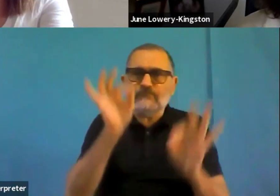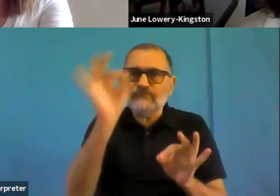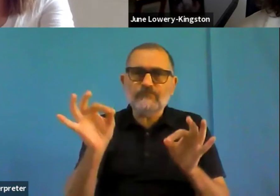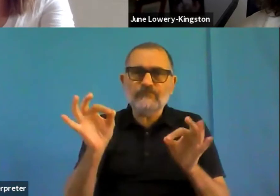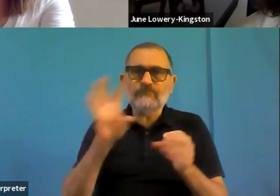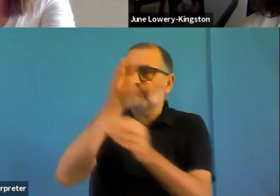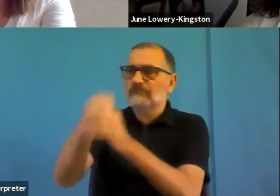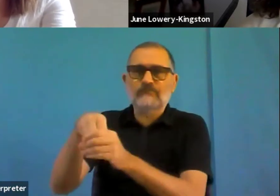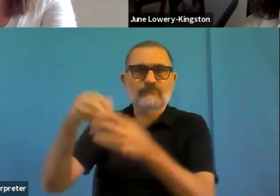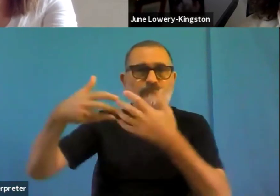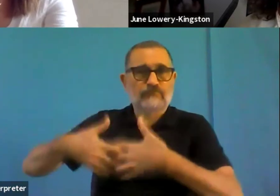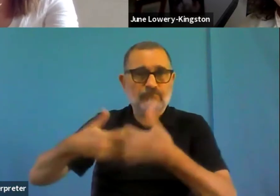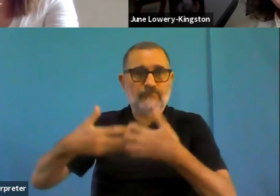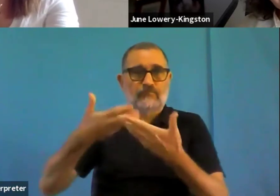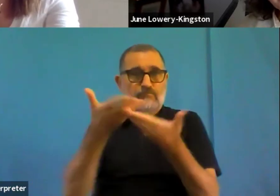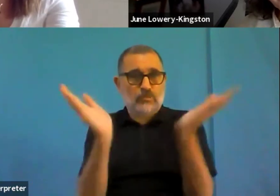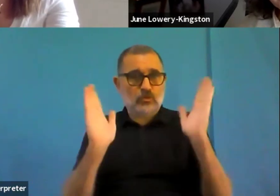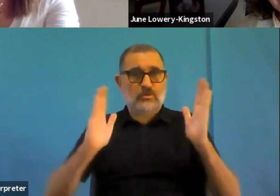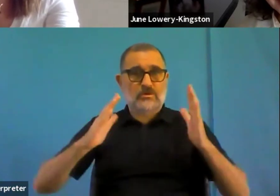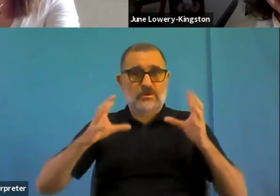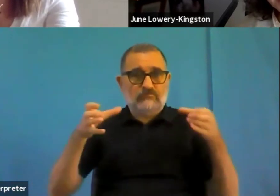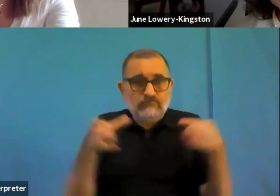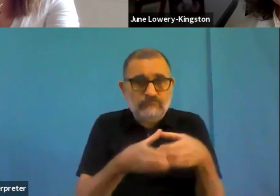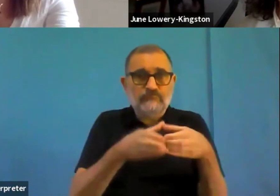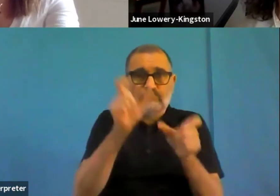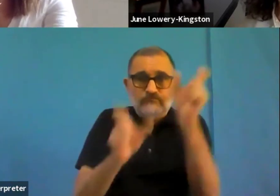So that will take us through to the end of the year.